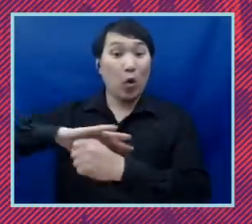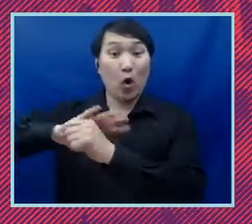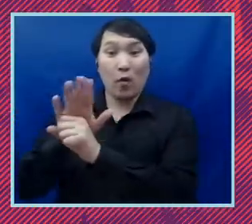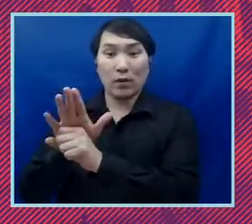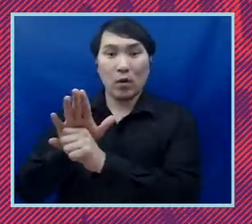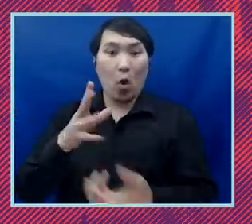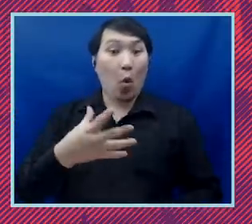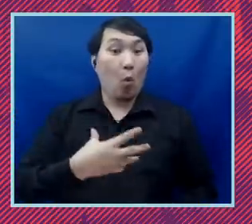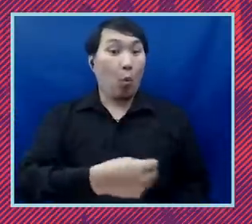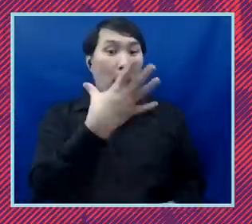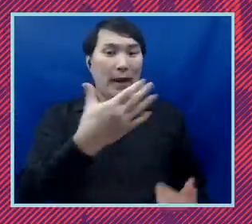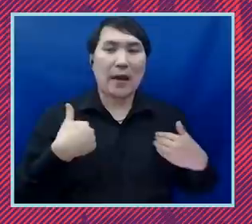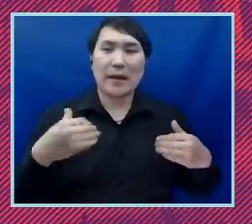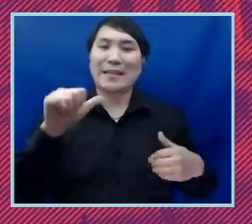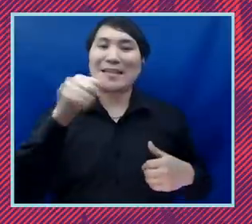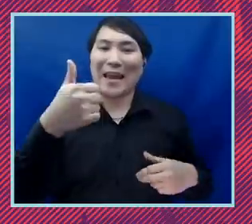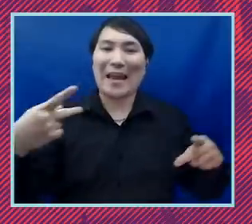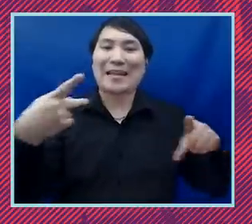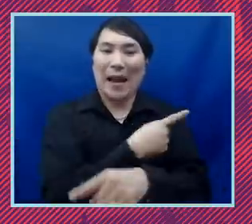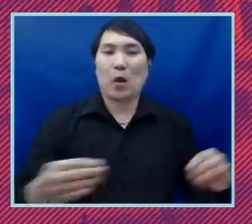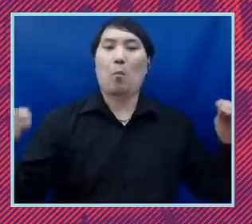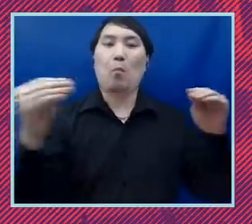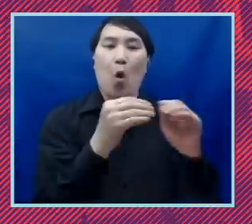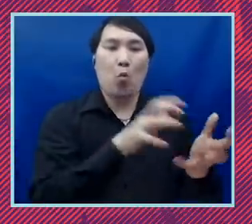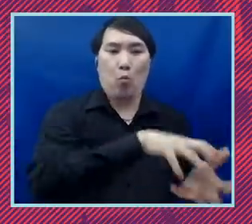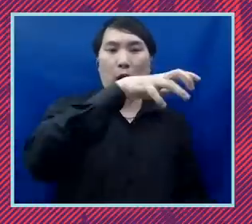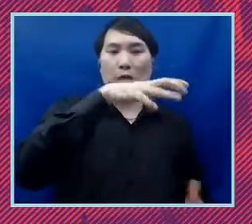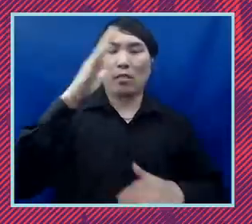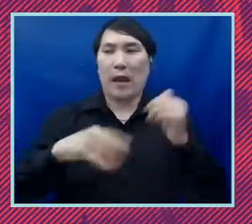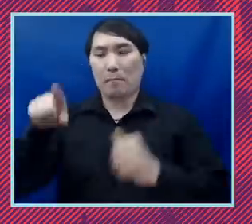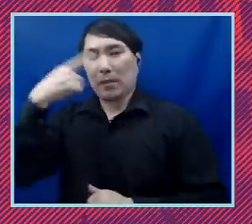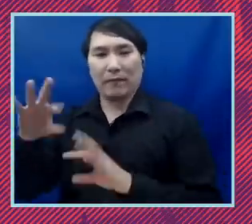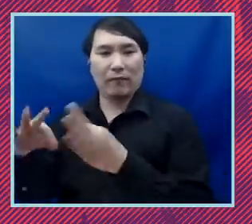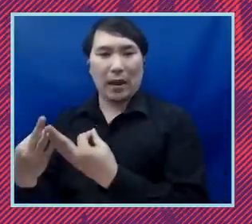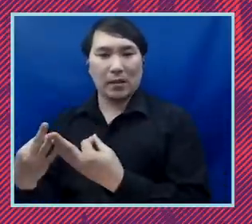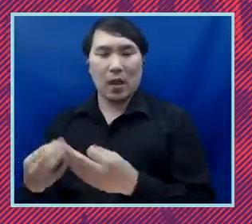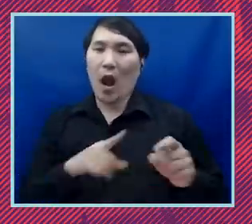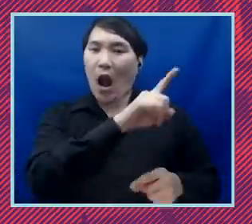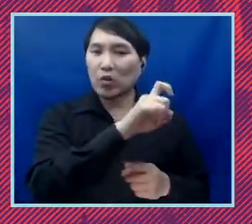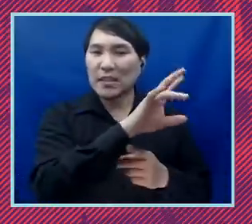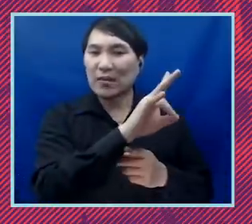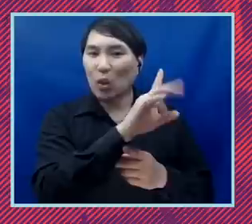have more than 10 times the household wealth of black families have about 171 000 on average as